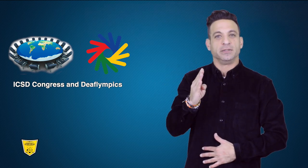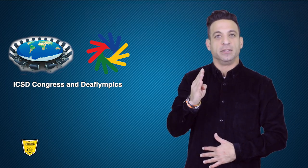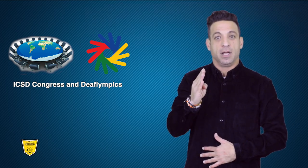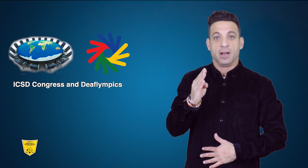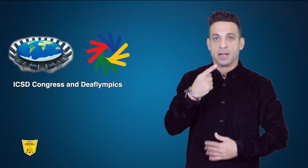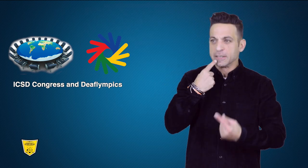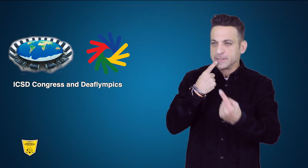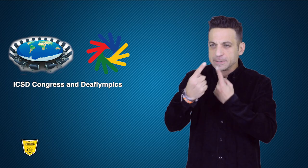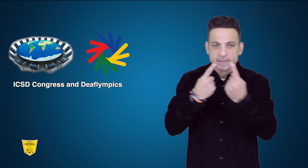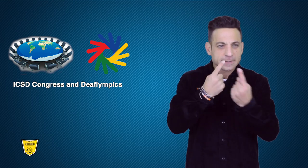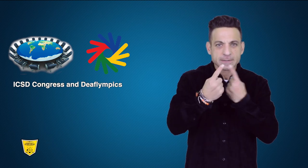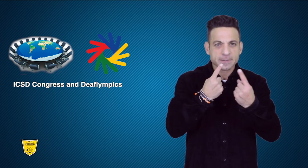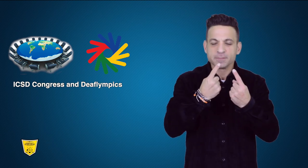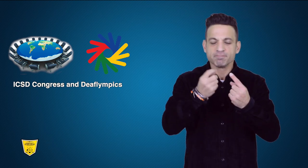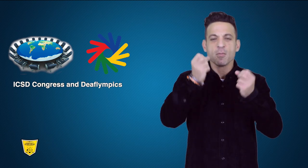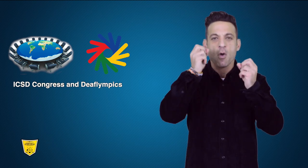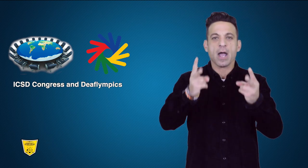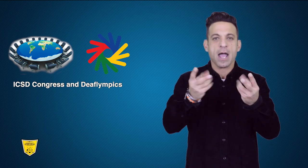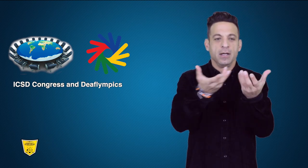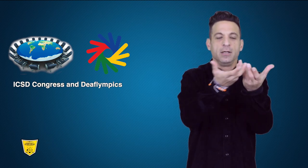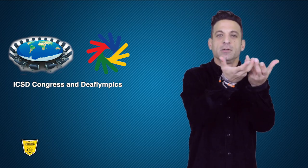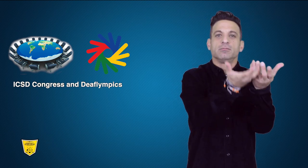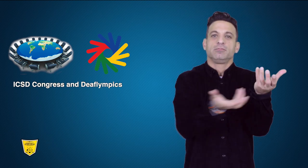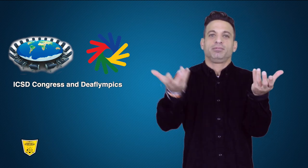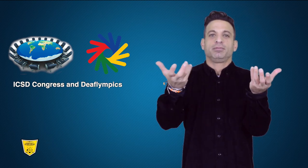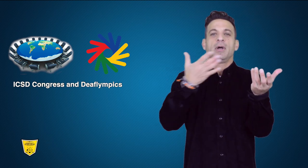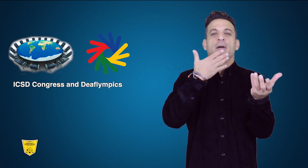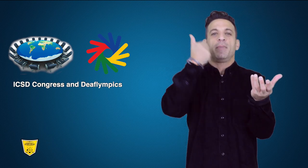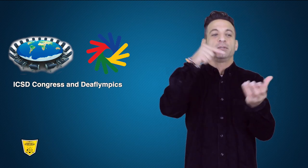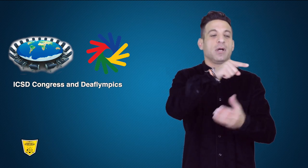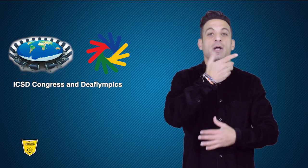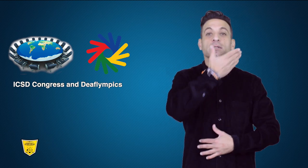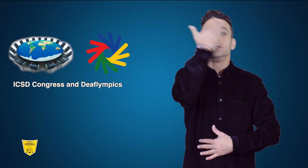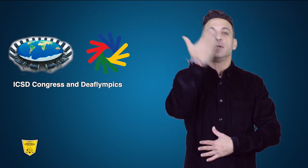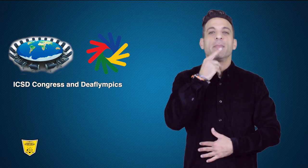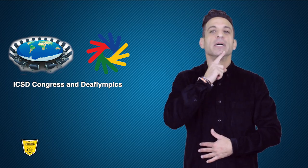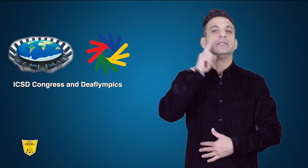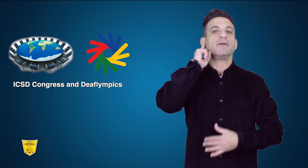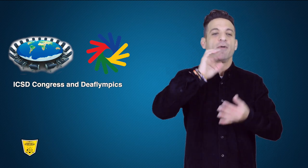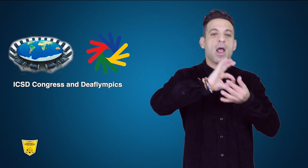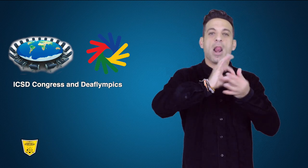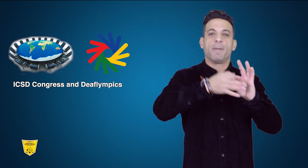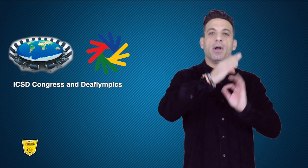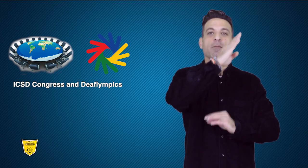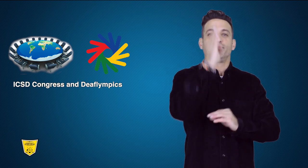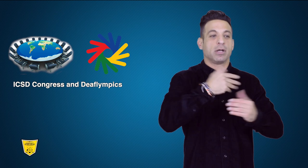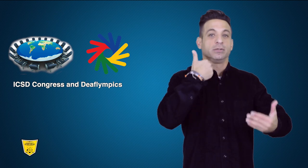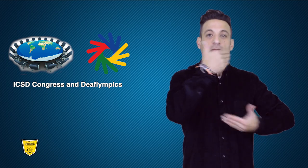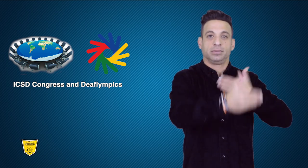a separate event and take place in Austria four months